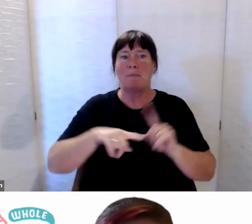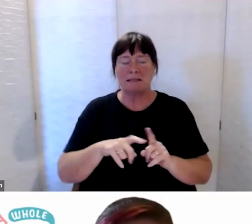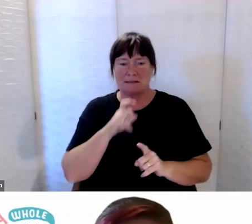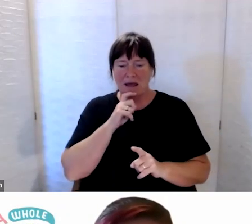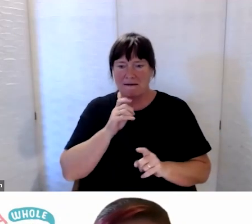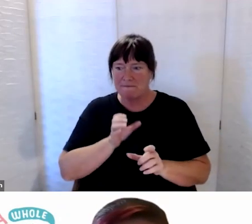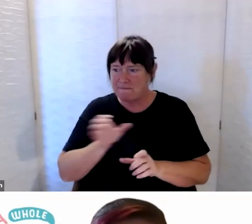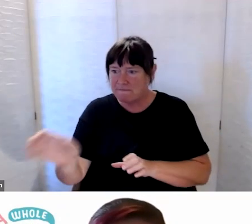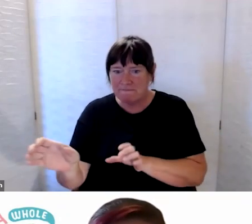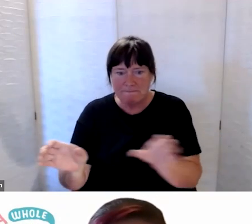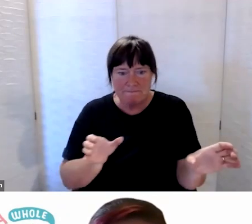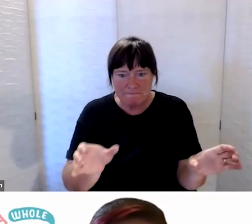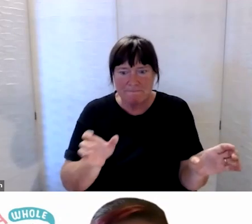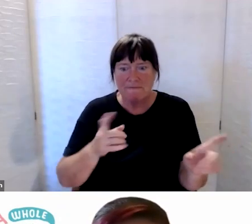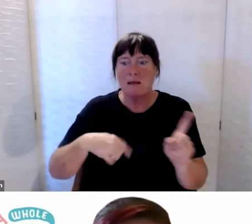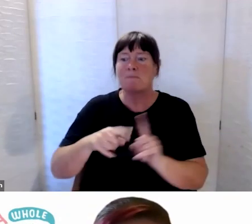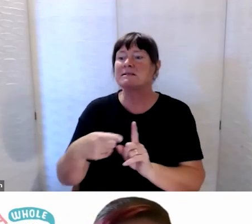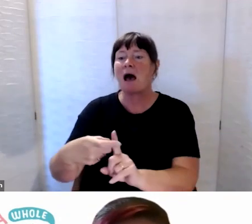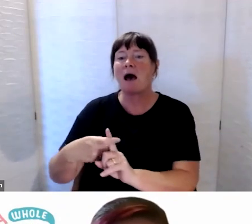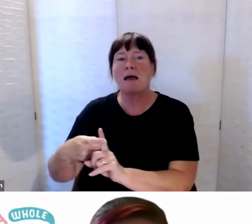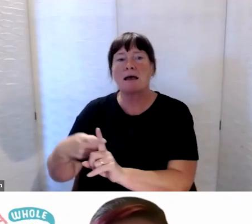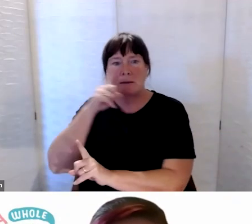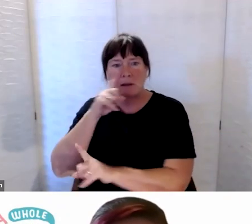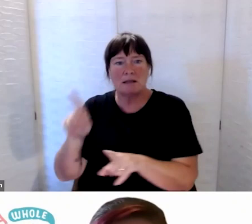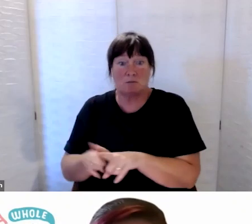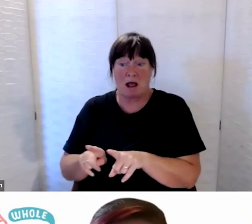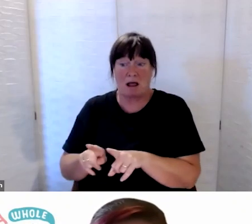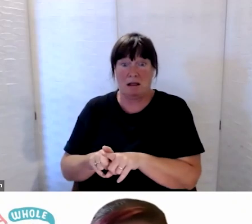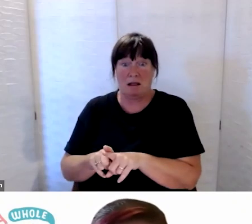and hired some people on the ground in some of the affected areas